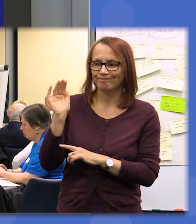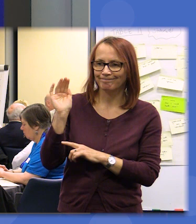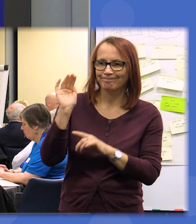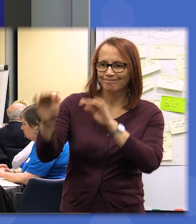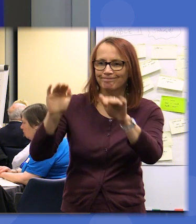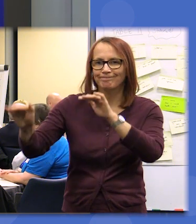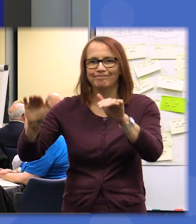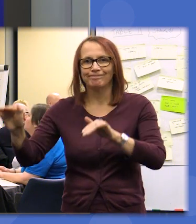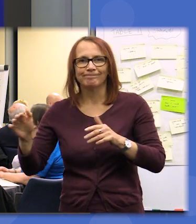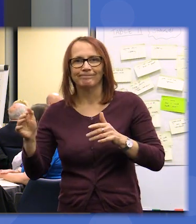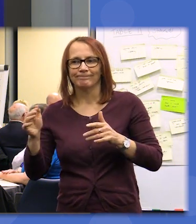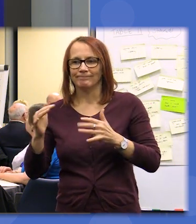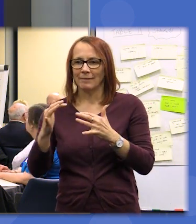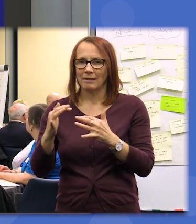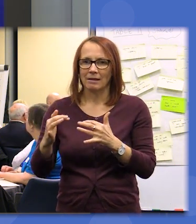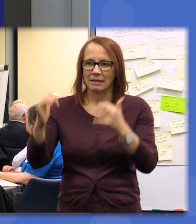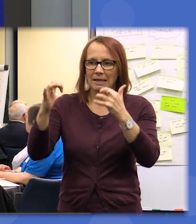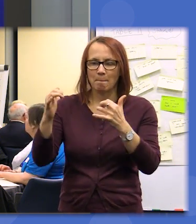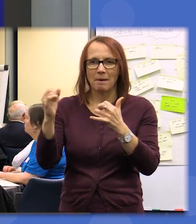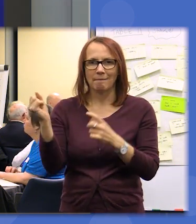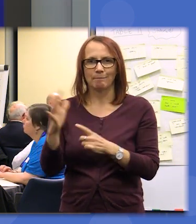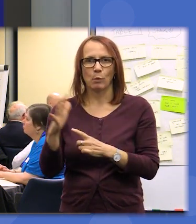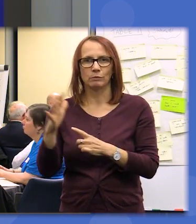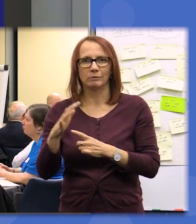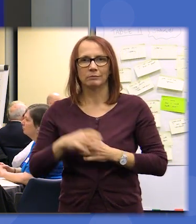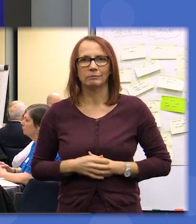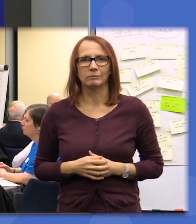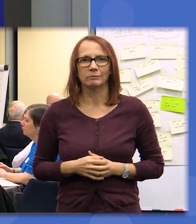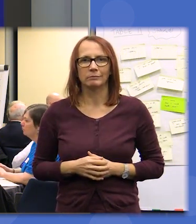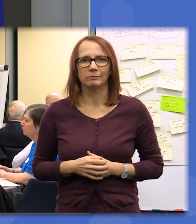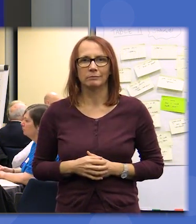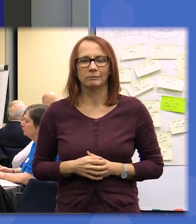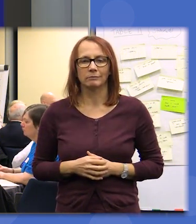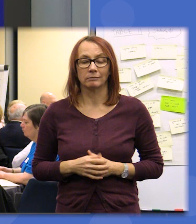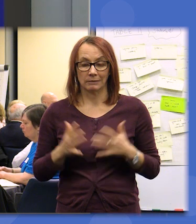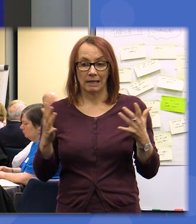how um how important this is and I'd really encourage you as members to do so